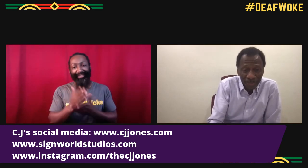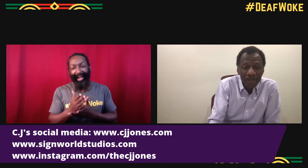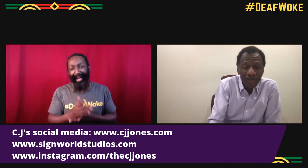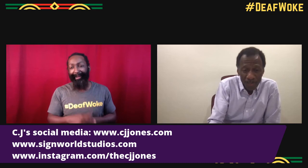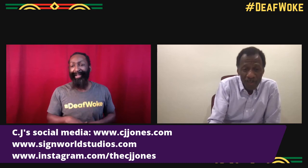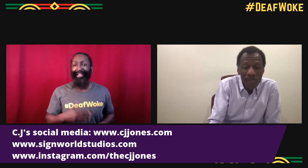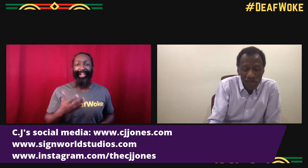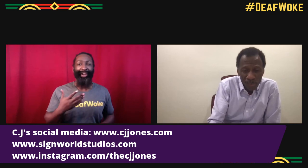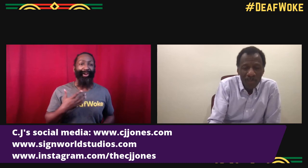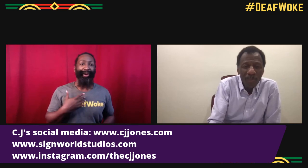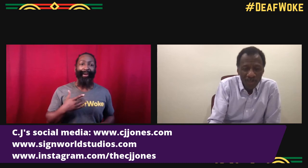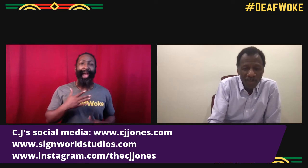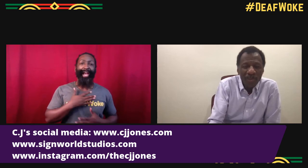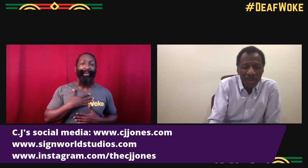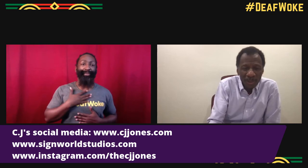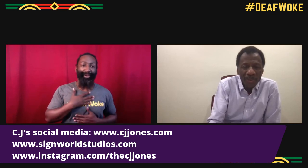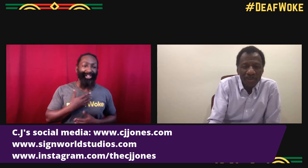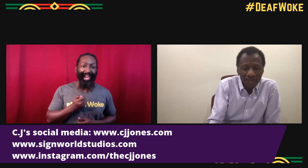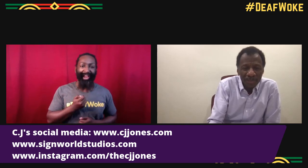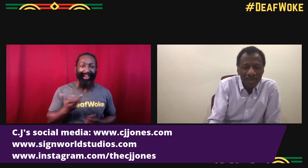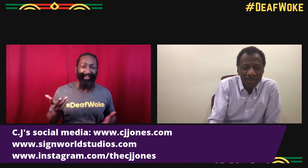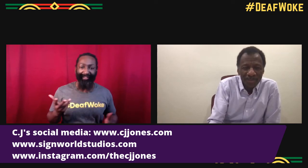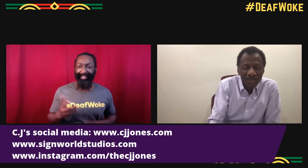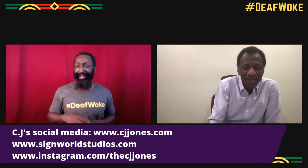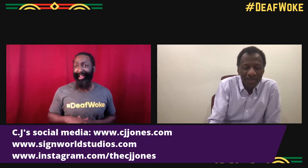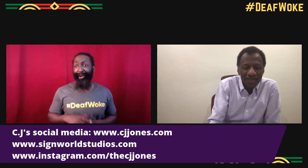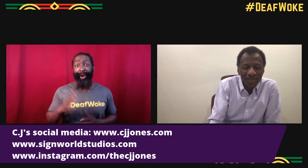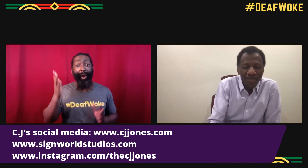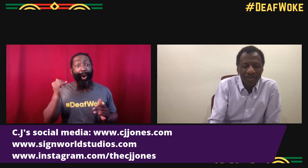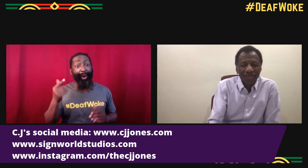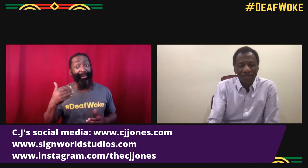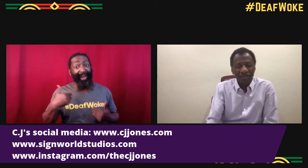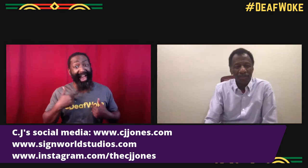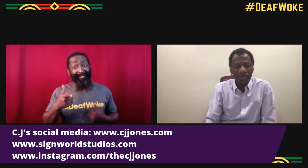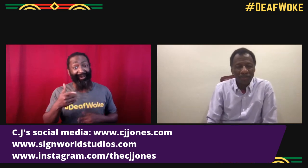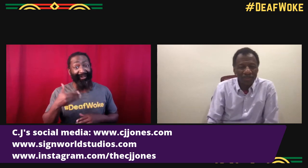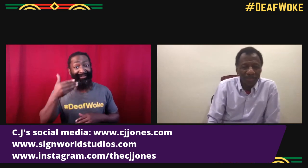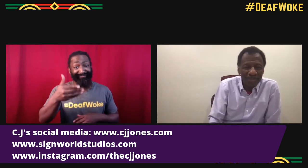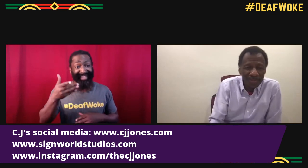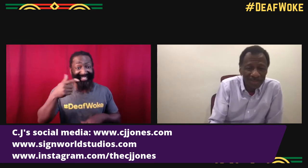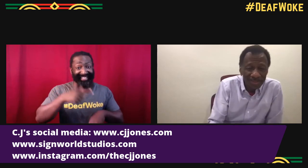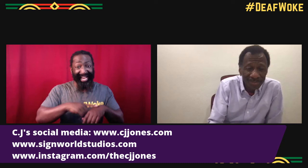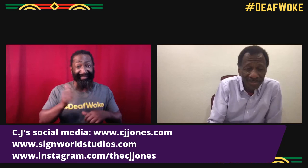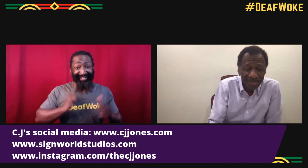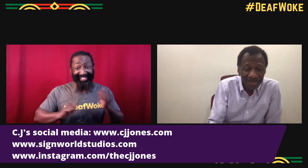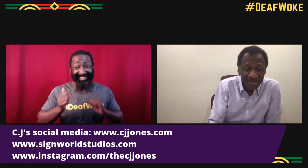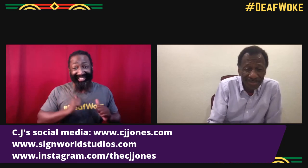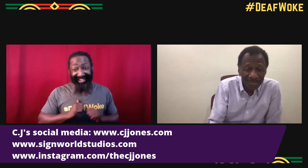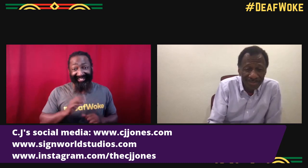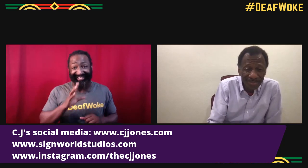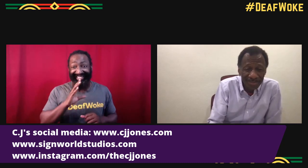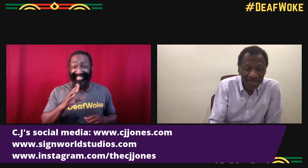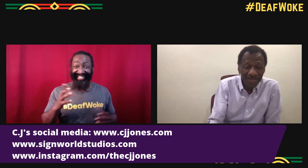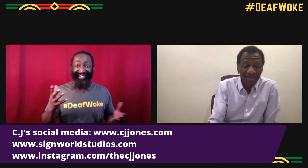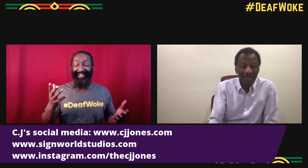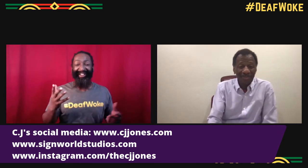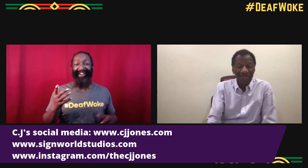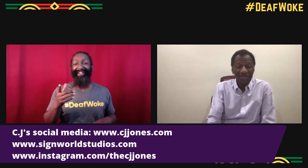Really you never stop, you never stop. So I appreciate everything that you do and I hope that you have